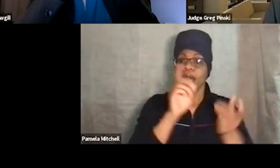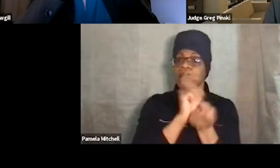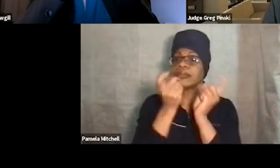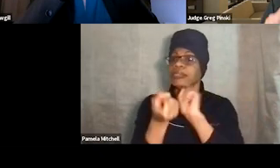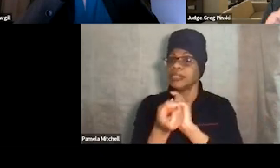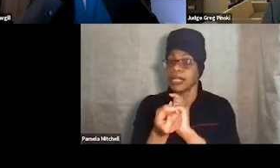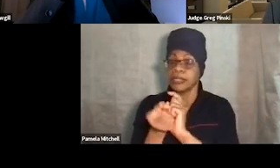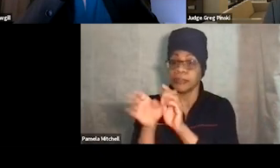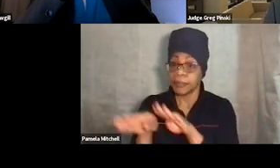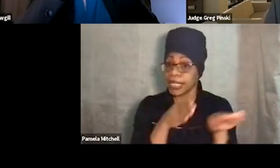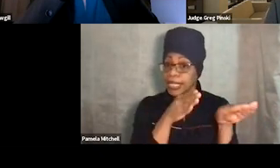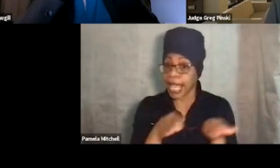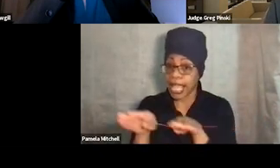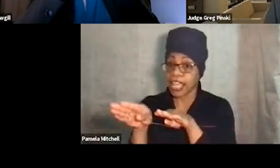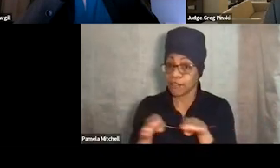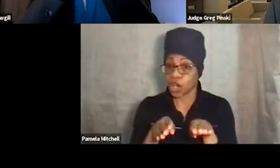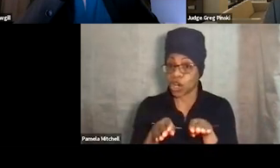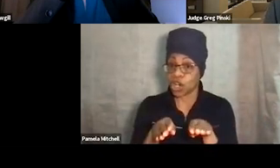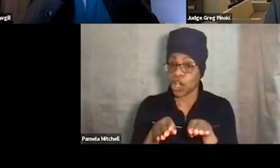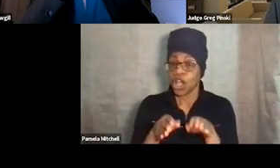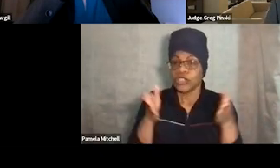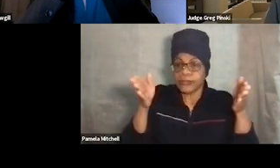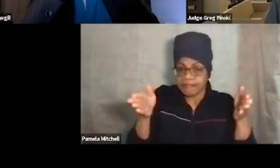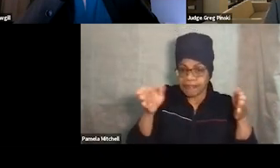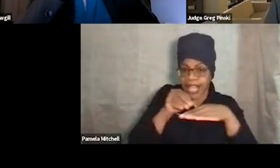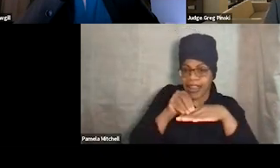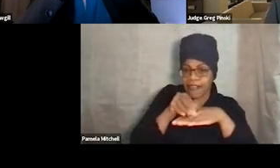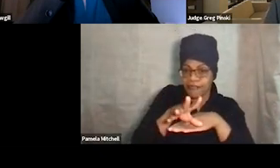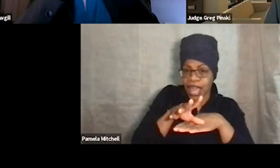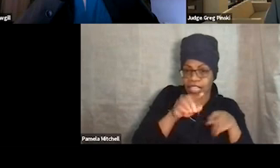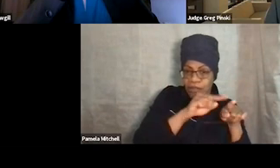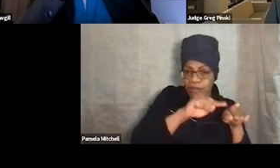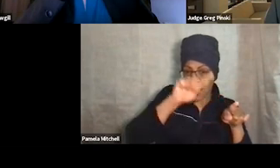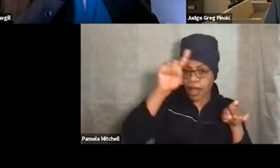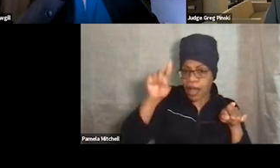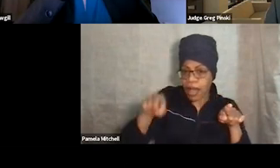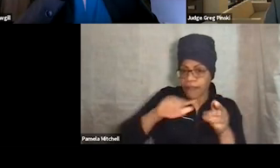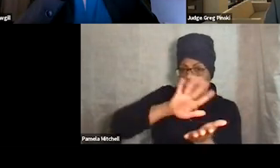So staying in that effective zone, that moderate zone of those sanctions is important.